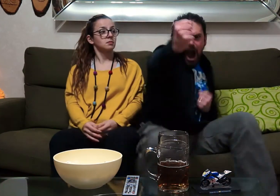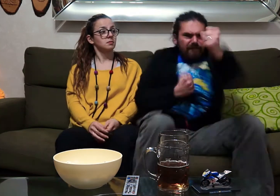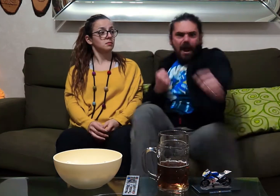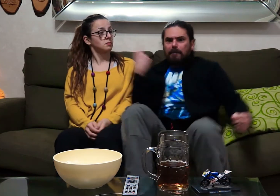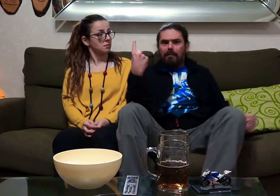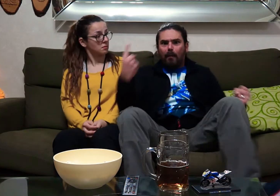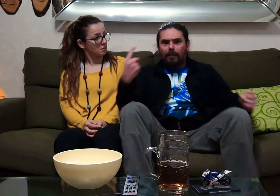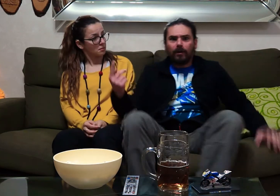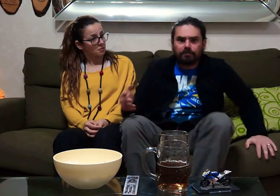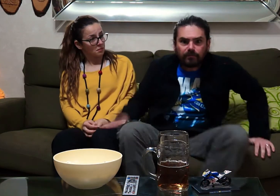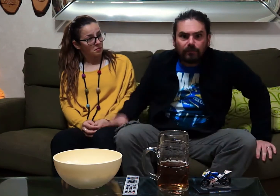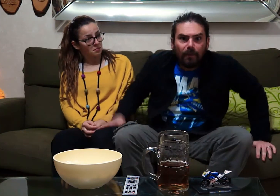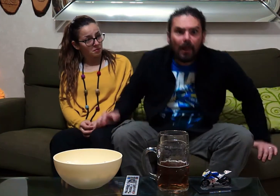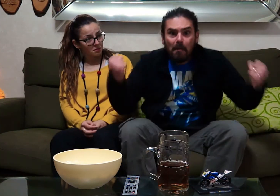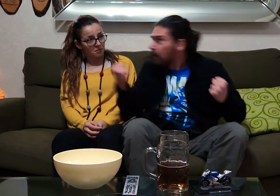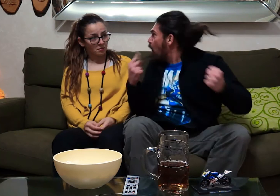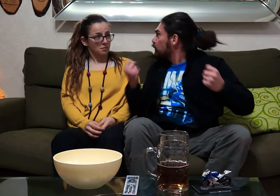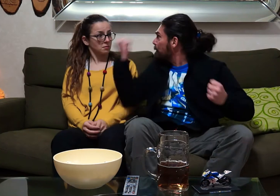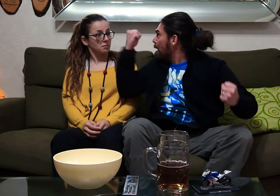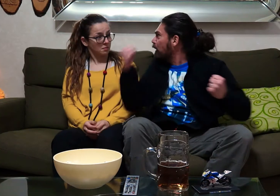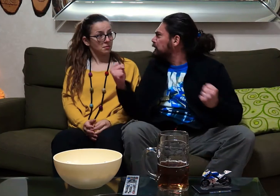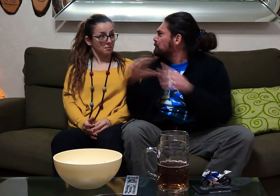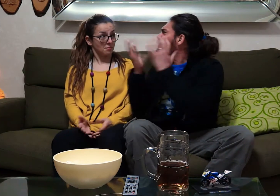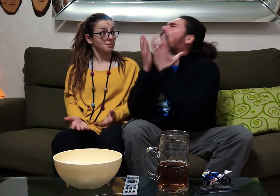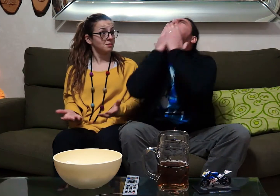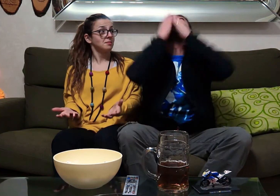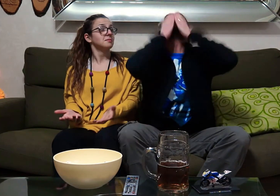first! rossi is first, he will win the world championship.